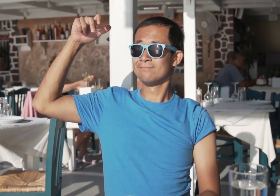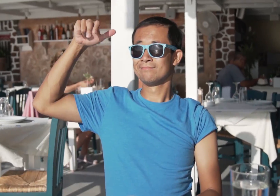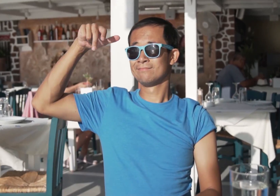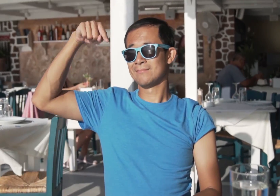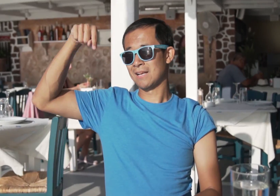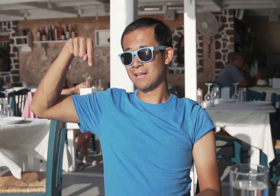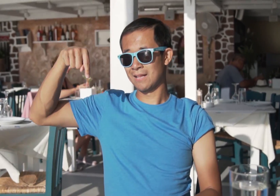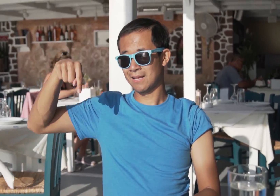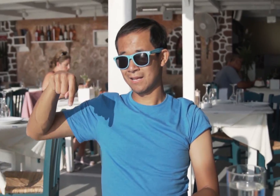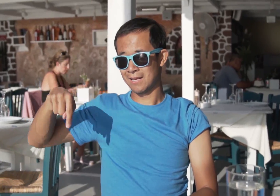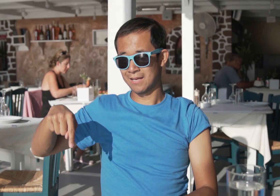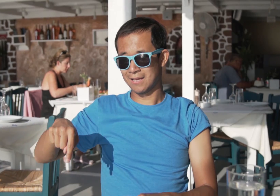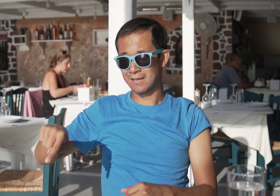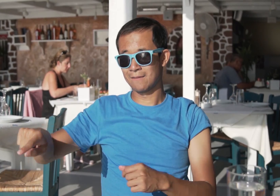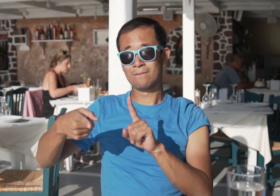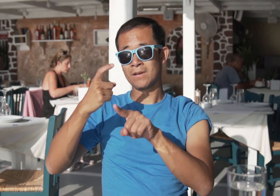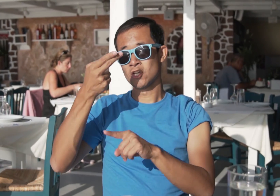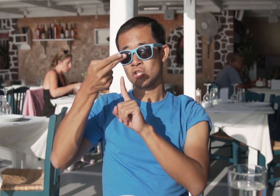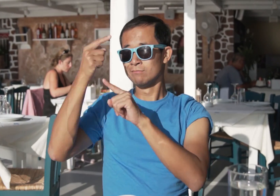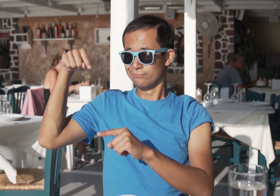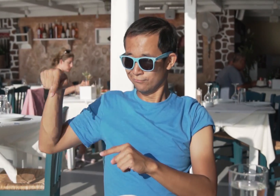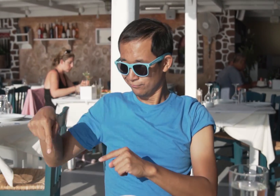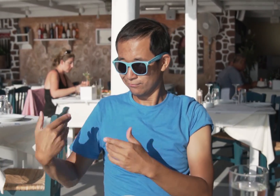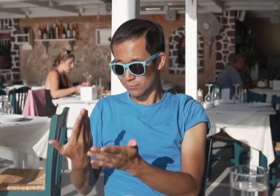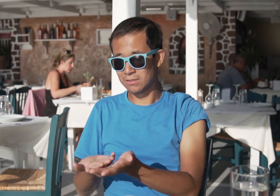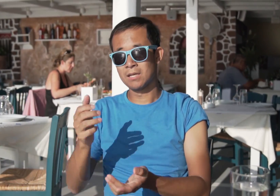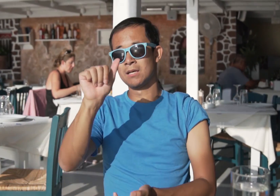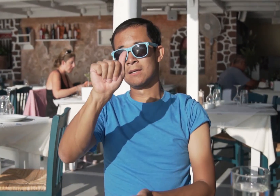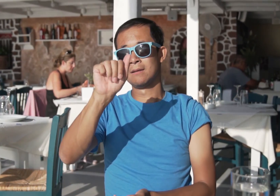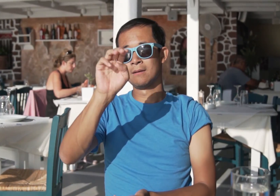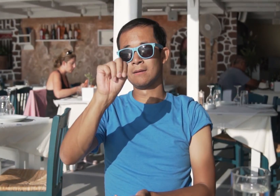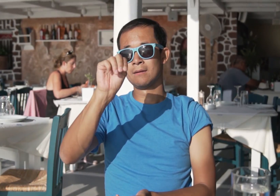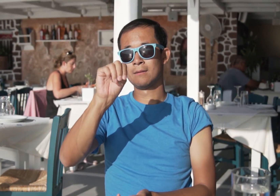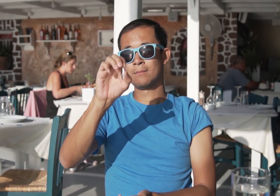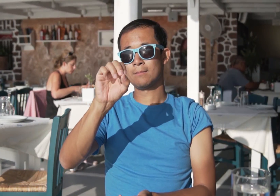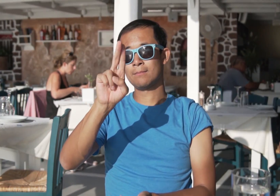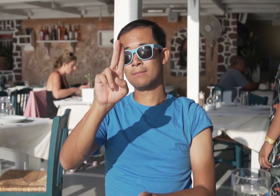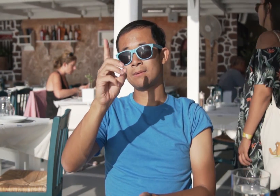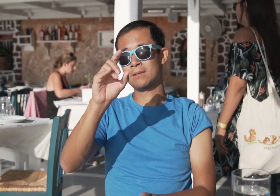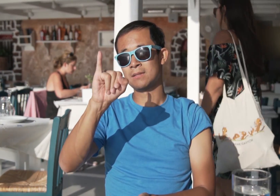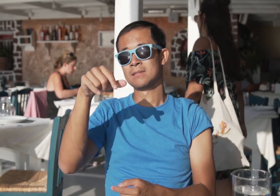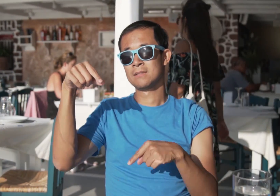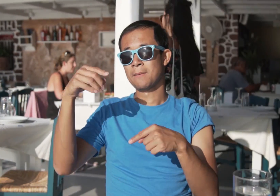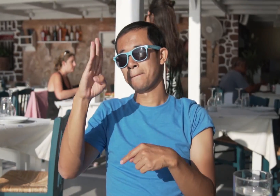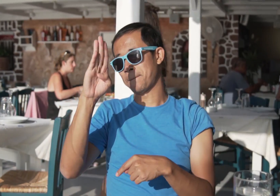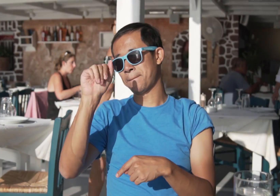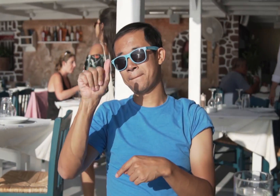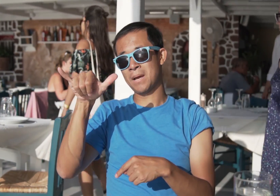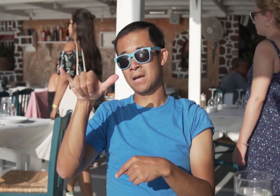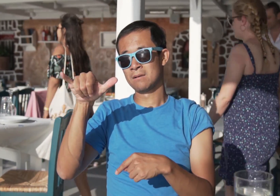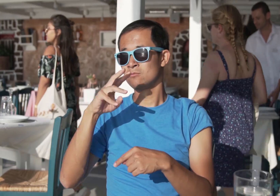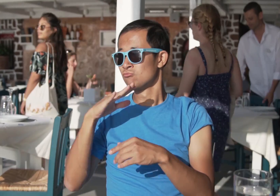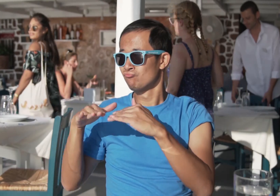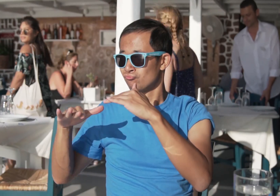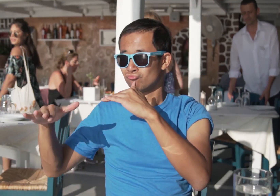We had a long walk to here from our hotel. This place is called Ammoudi Bay near the ocean.